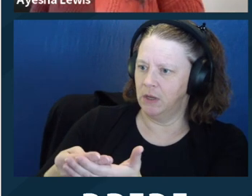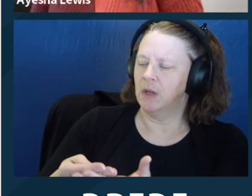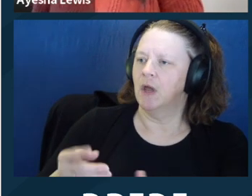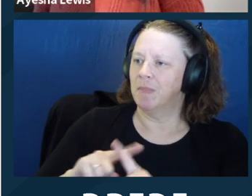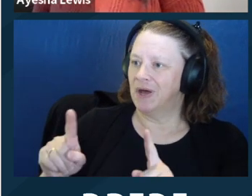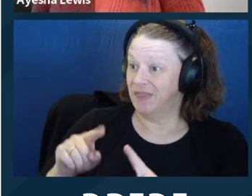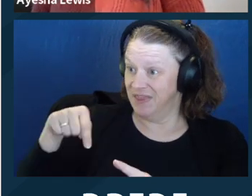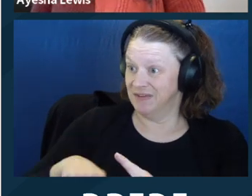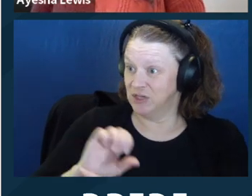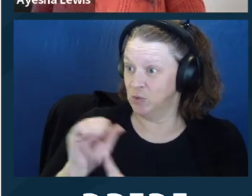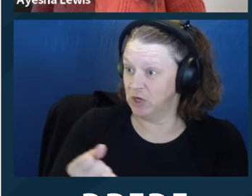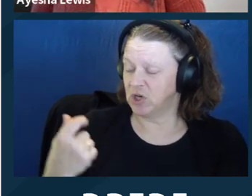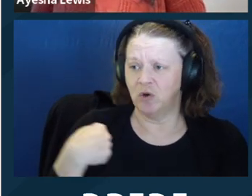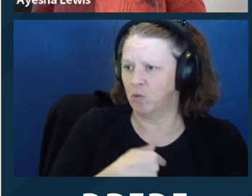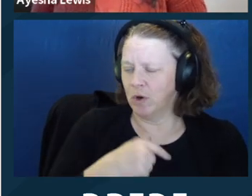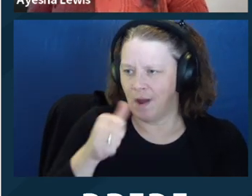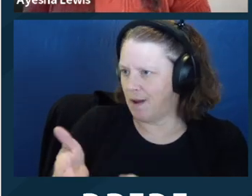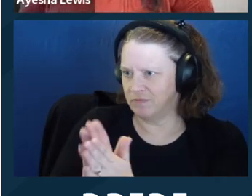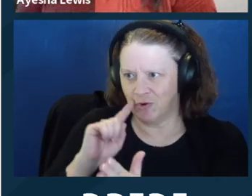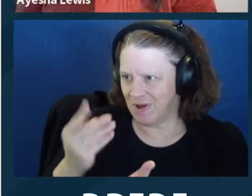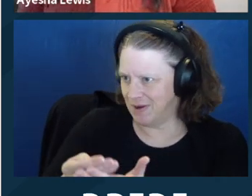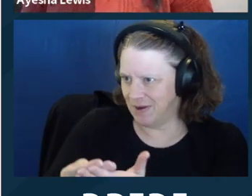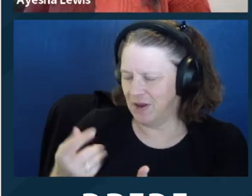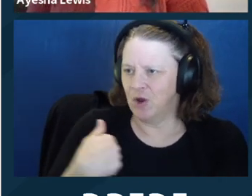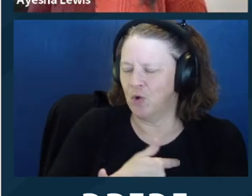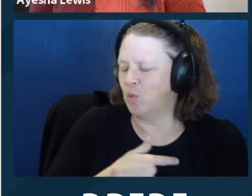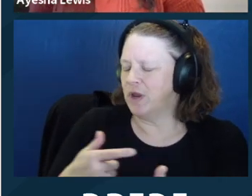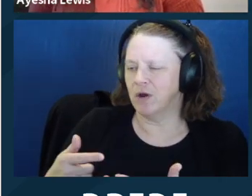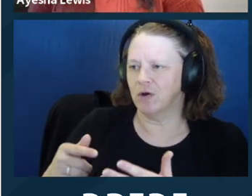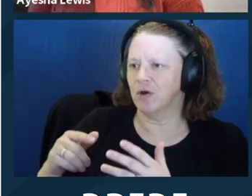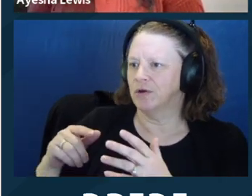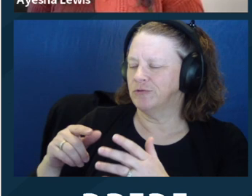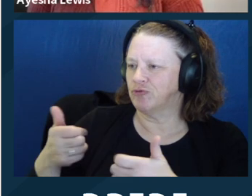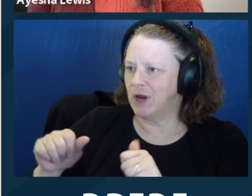to make sure you understand that you won't get any money from this case. Now, if you